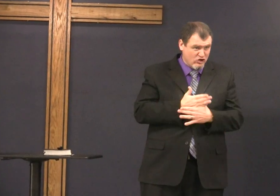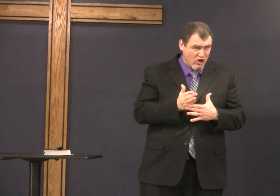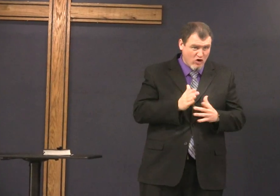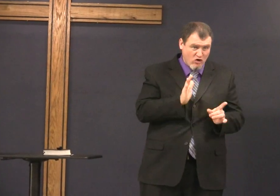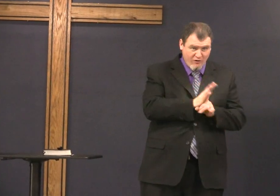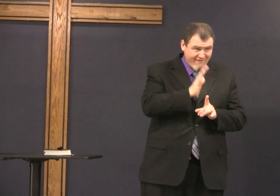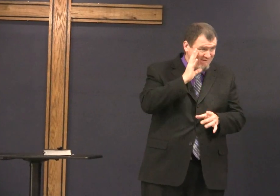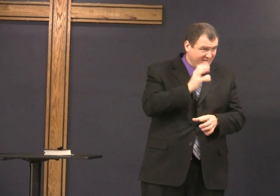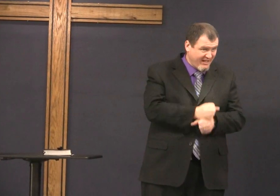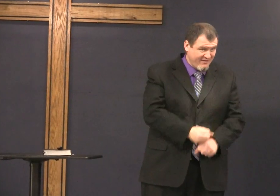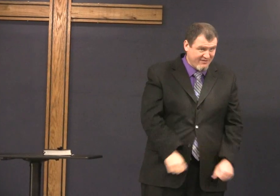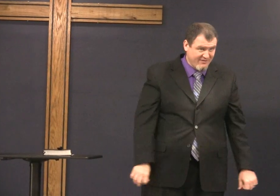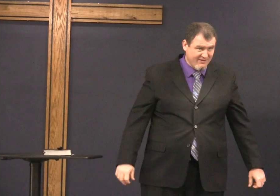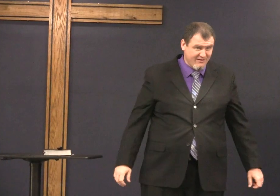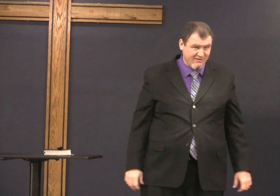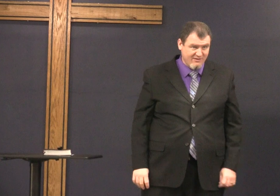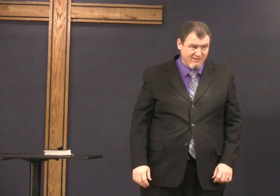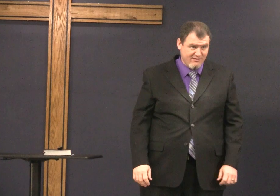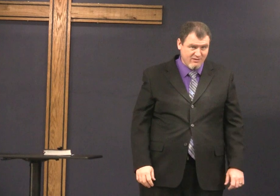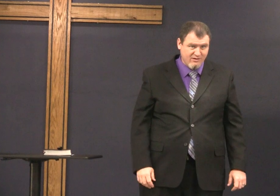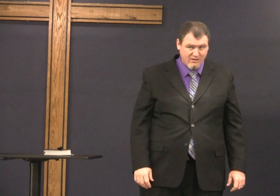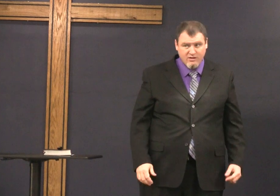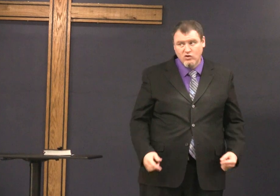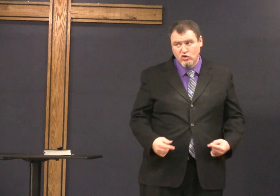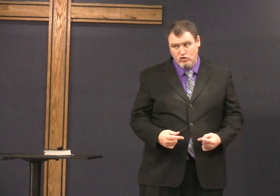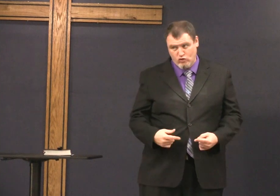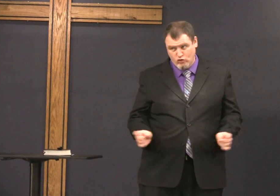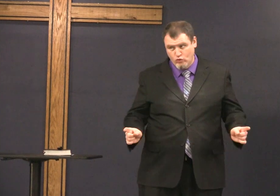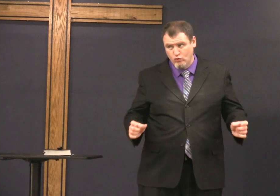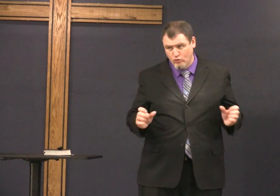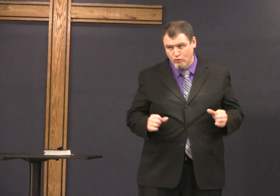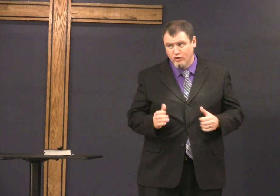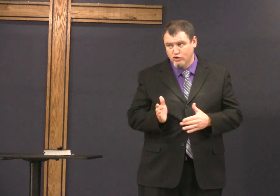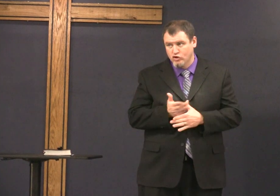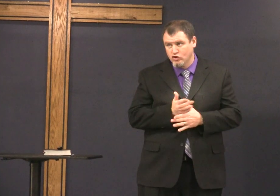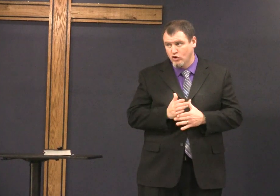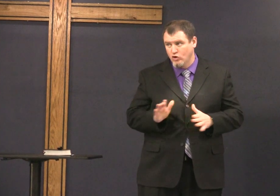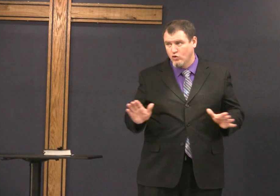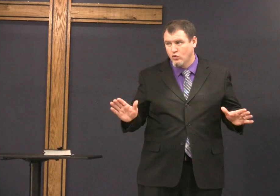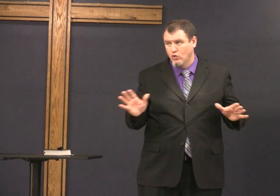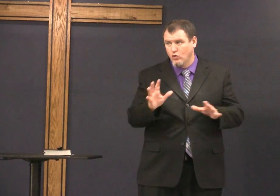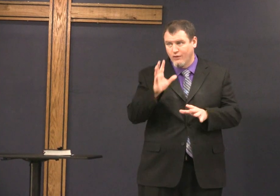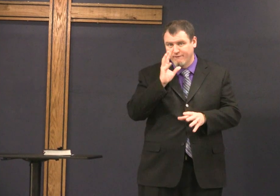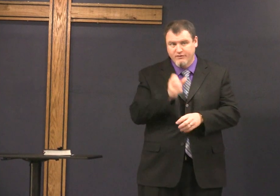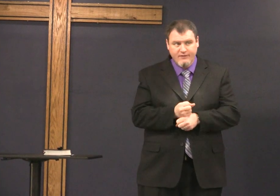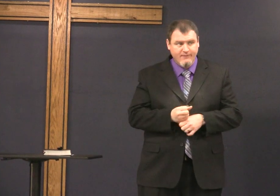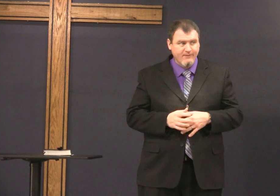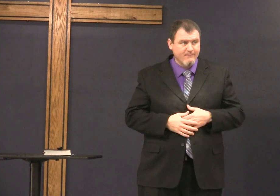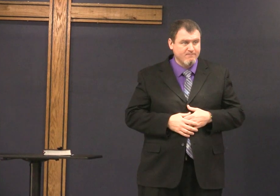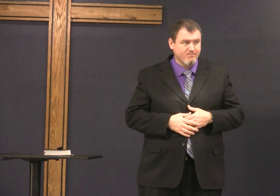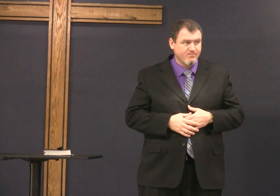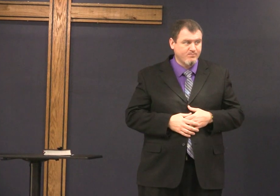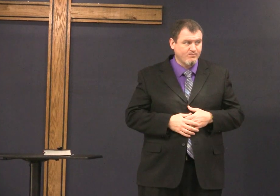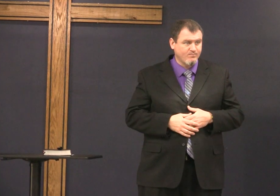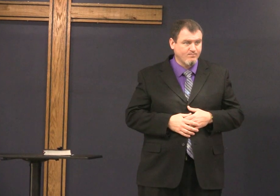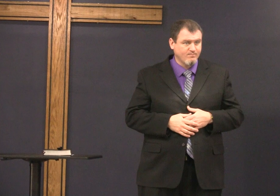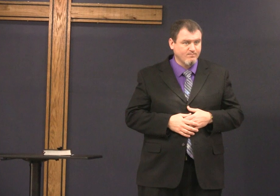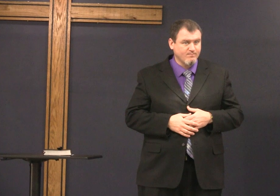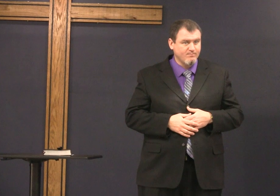Advanta at 110 was faithful you can share and be faithful